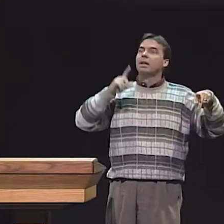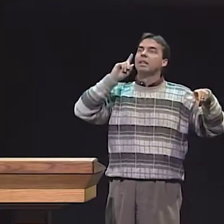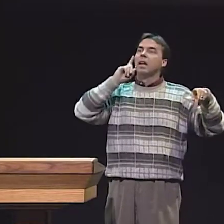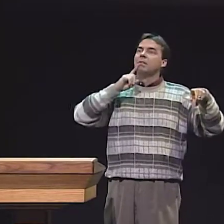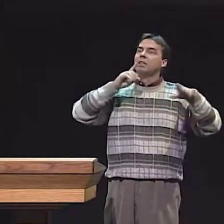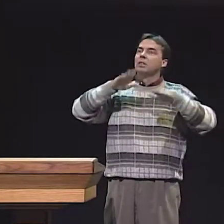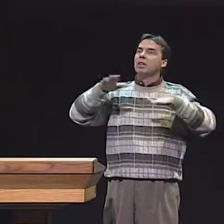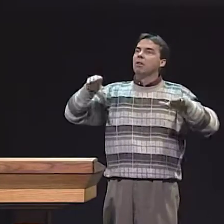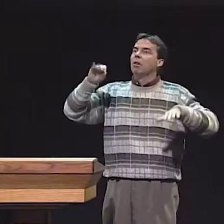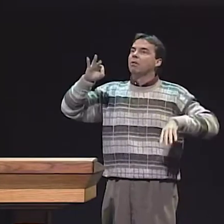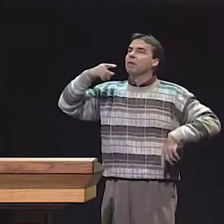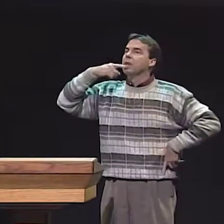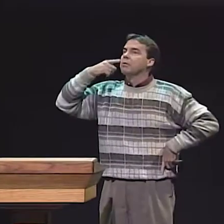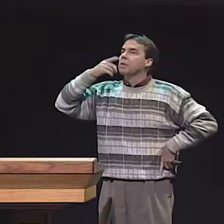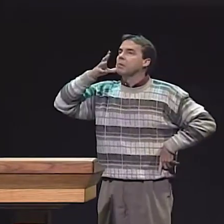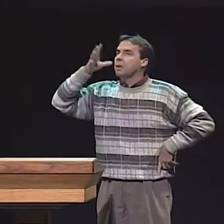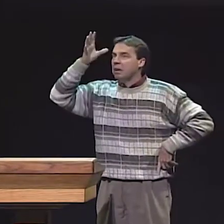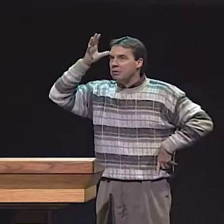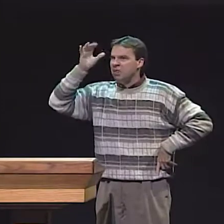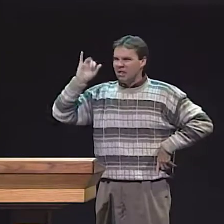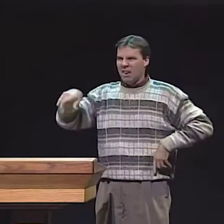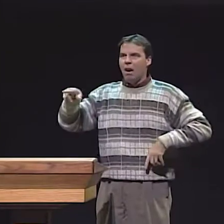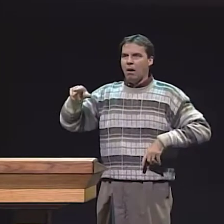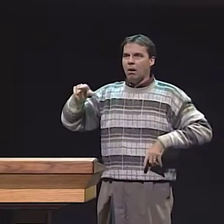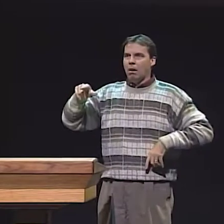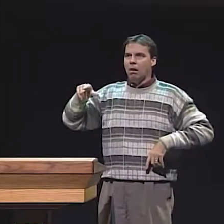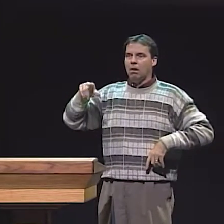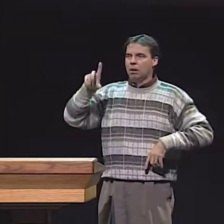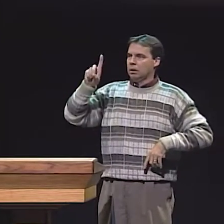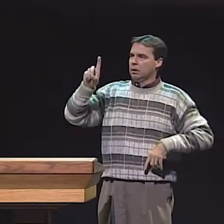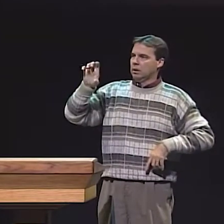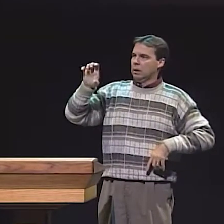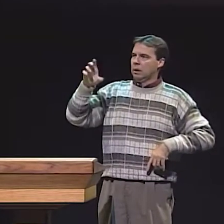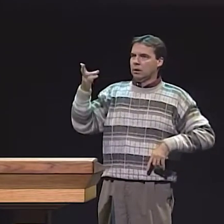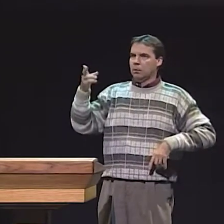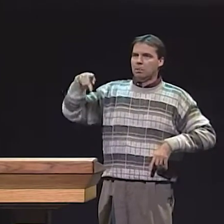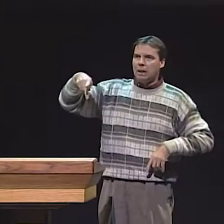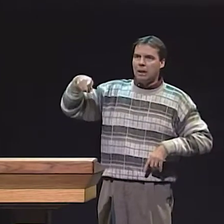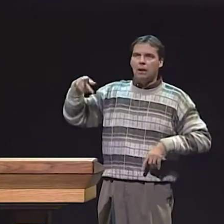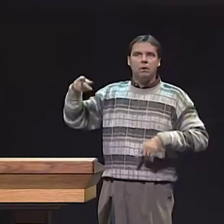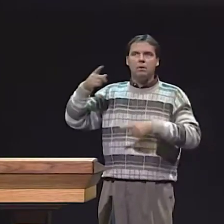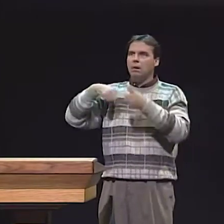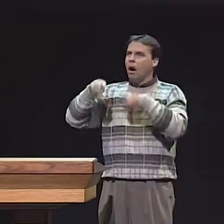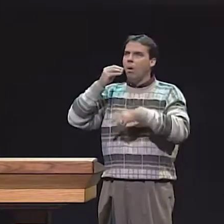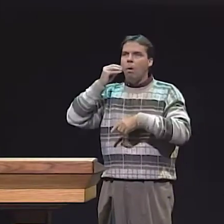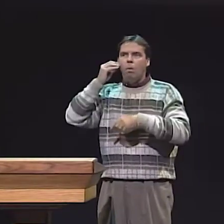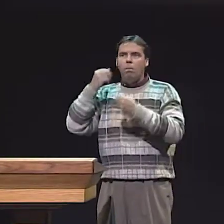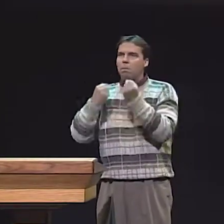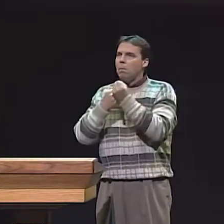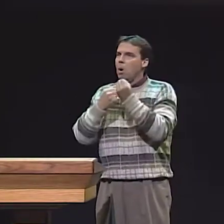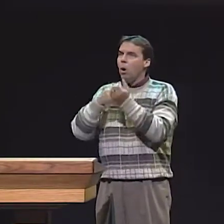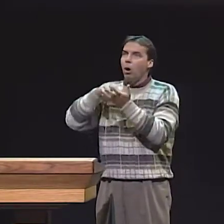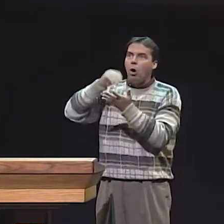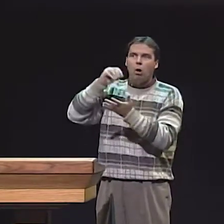I LOOKED AT DIFFERENT GROUPS OF DEAF CHILDREN-- DEAF CHILDREN WHO HAD DEAF PARENTS, DEAF CHILDREN WHO HAVE HEARING PARENTS